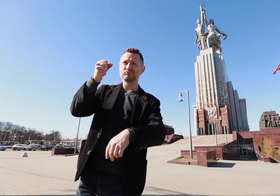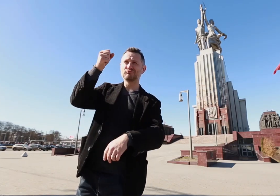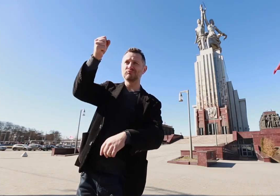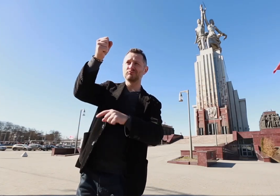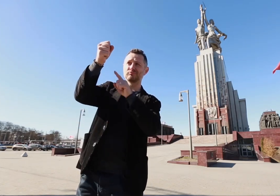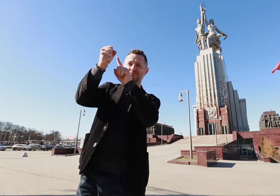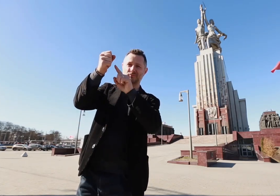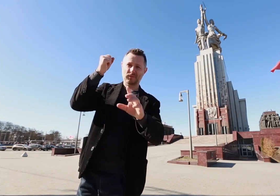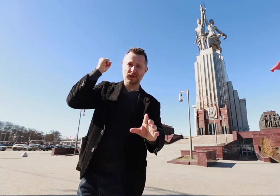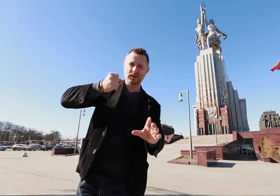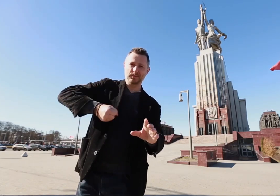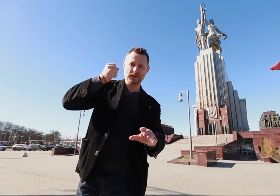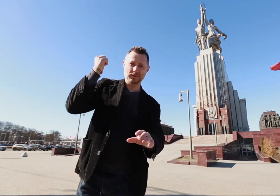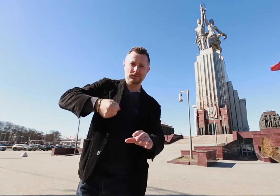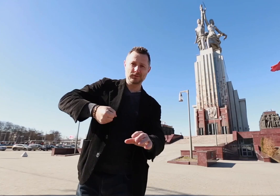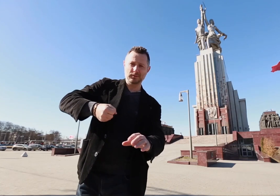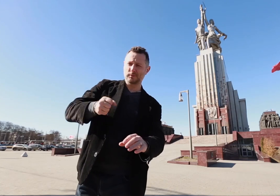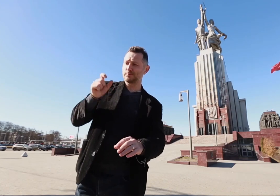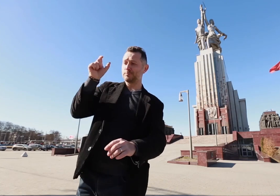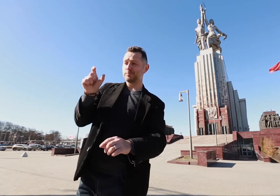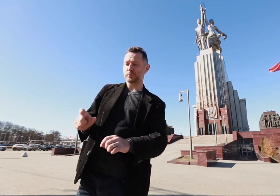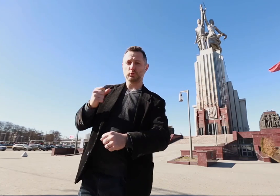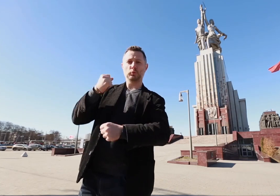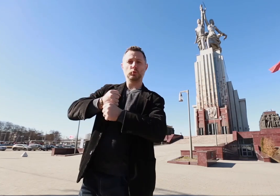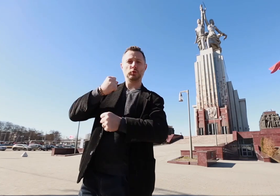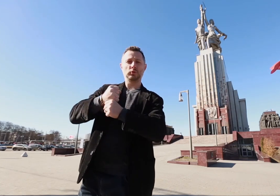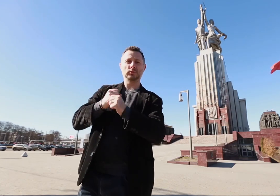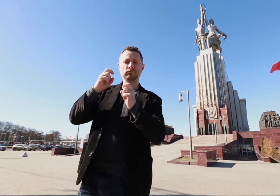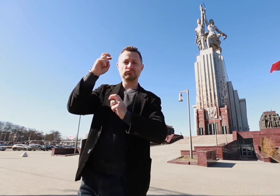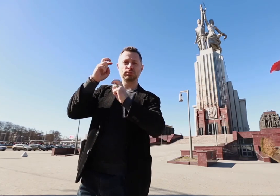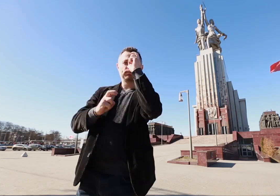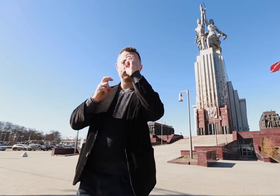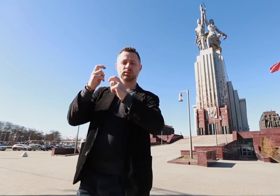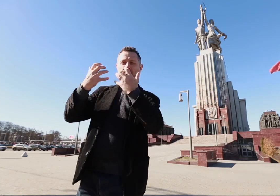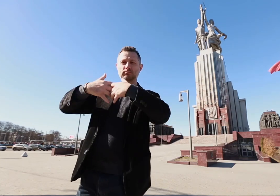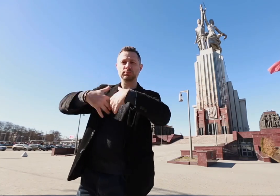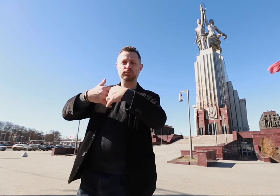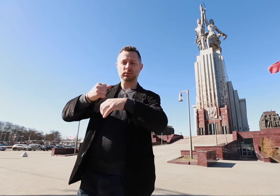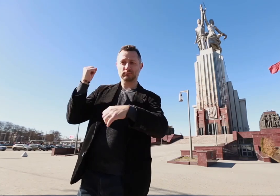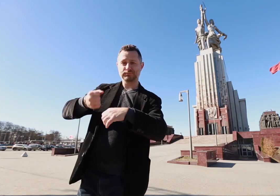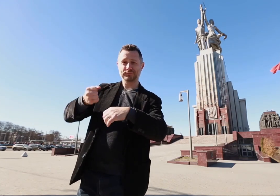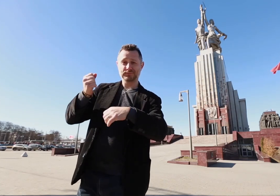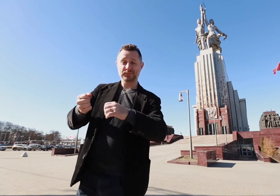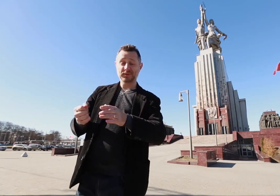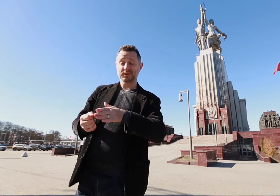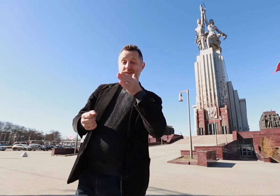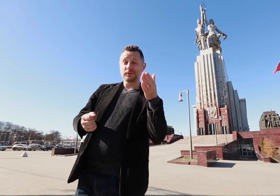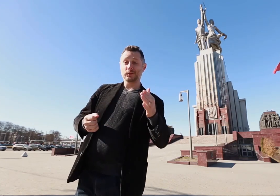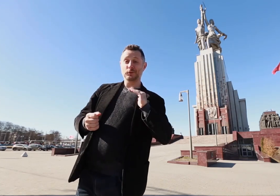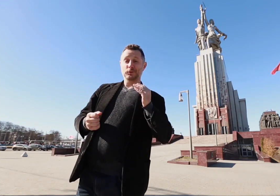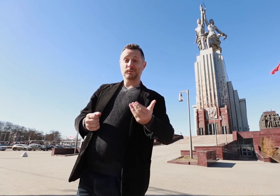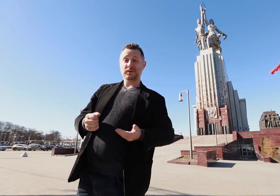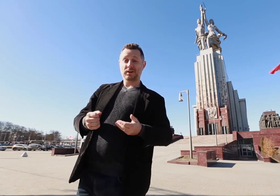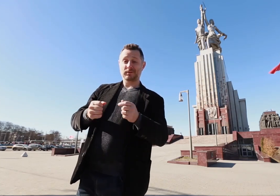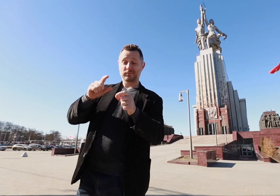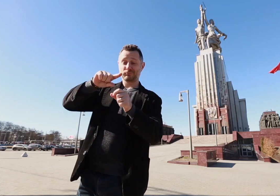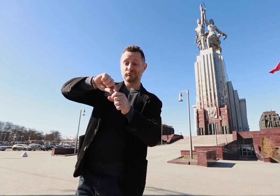a hammer, symbolizing the industrial workers, and the woman is holding a sickle, which honors Soviet